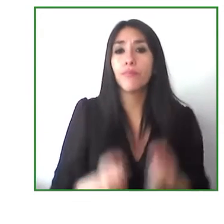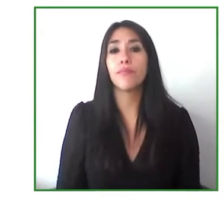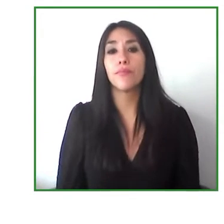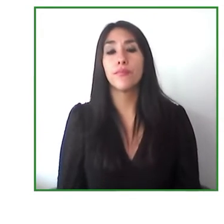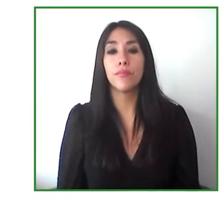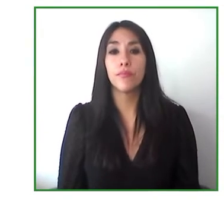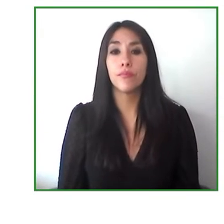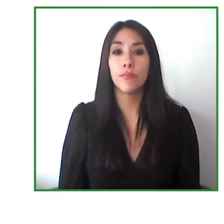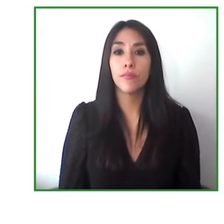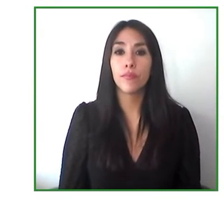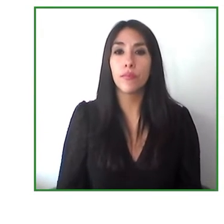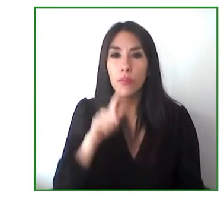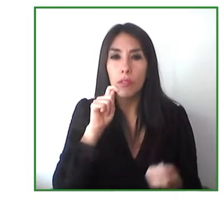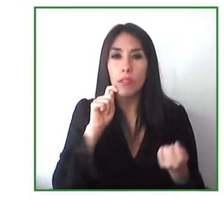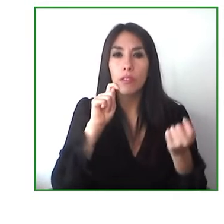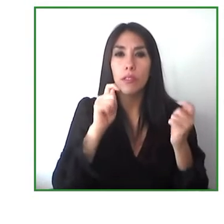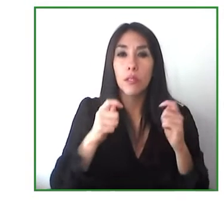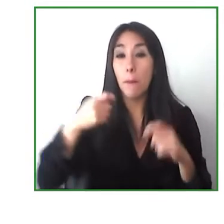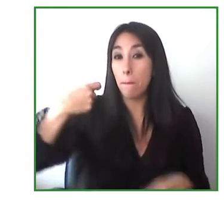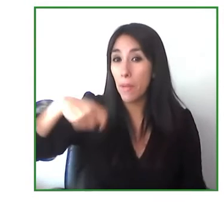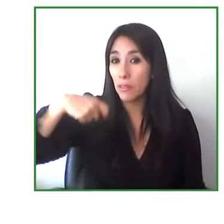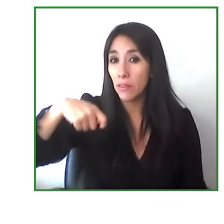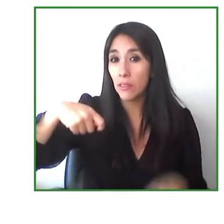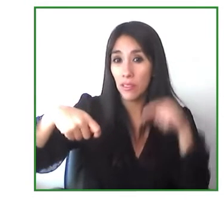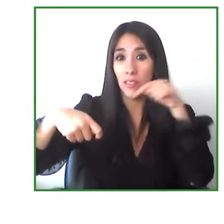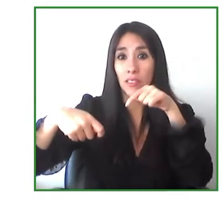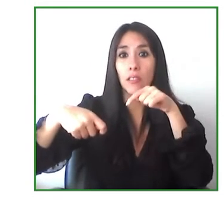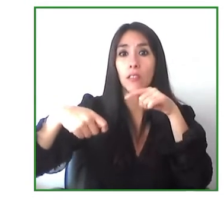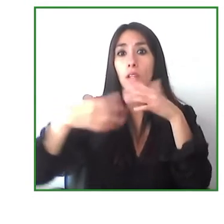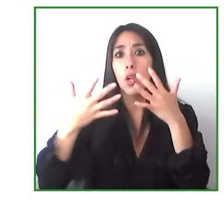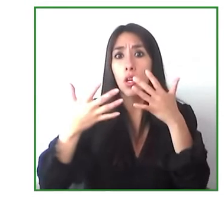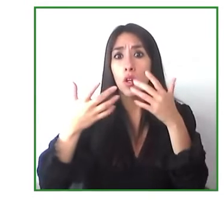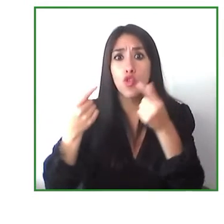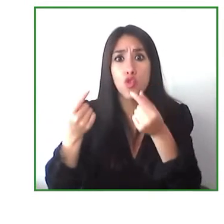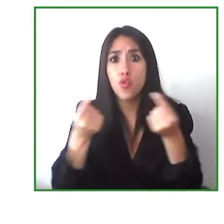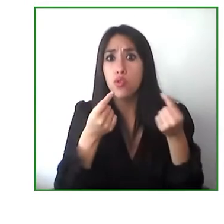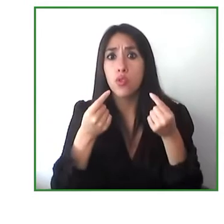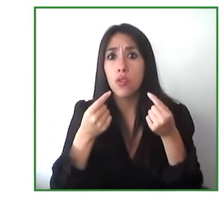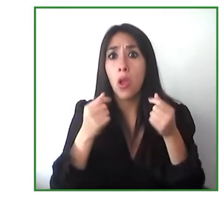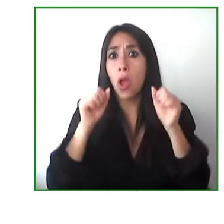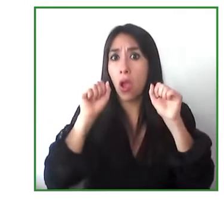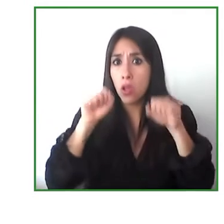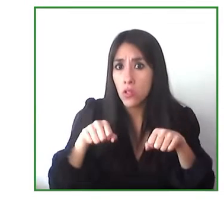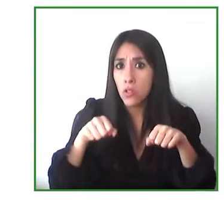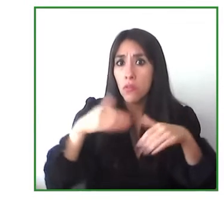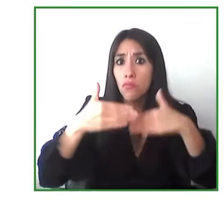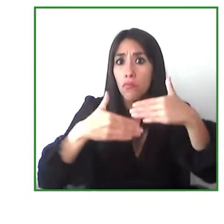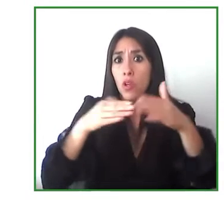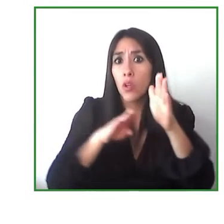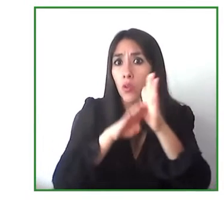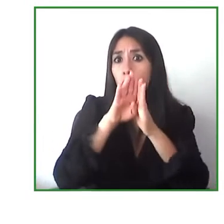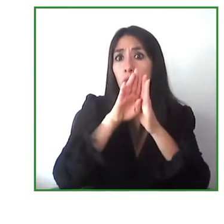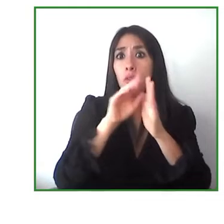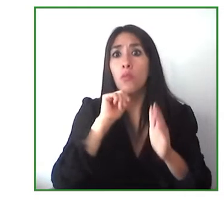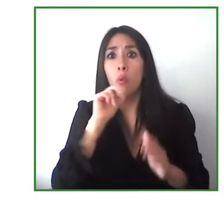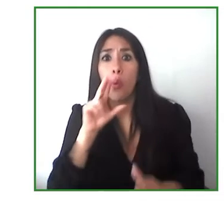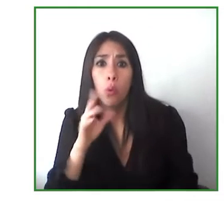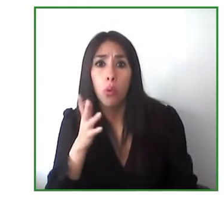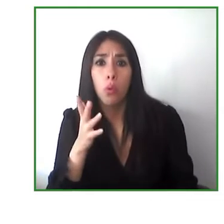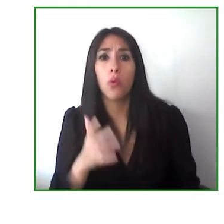so expensive in economic terms or the capacities that we had to develop so the expectations